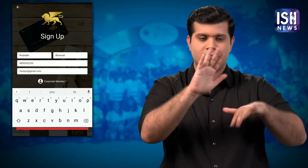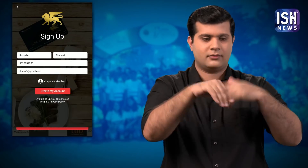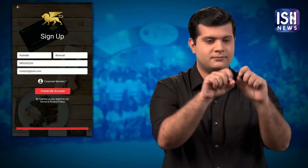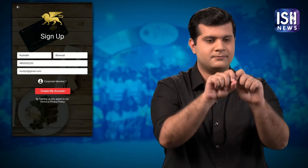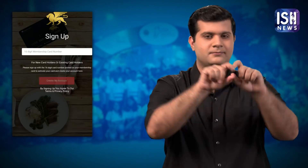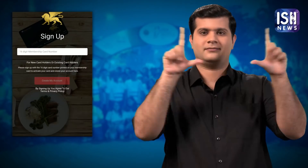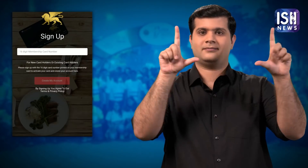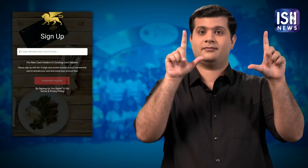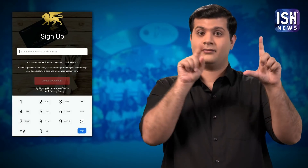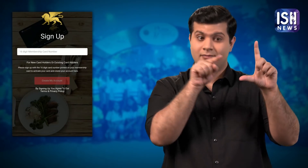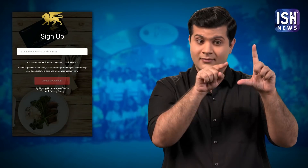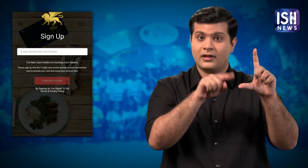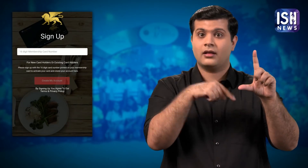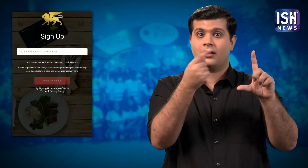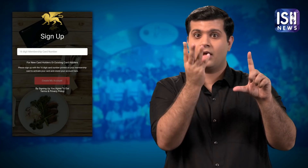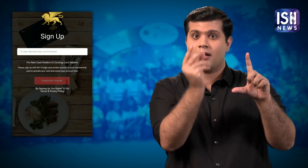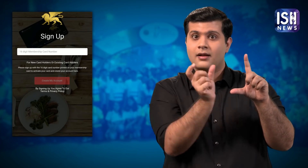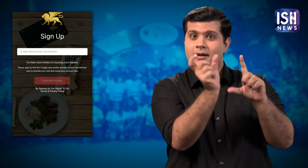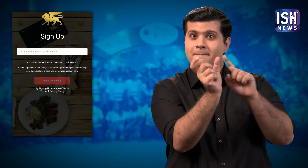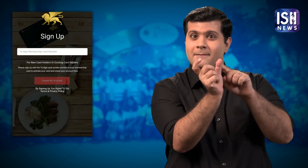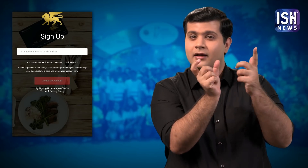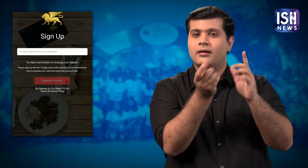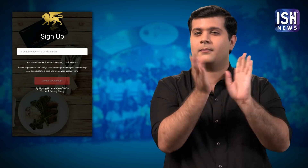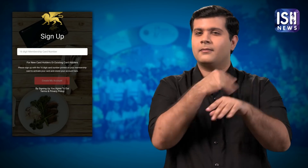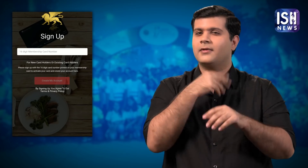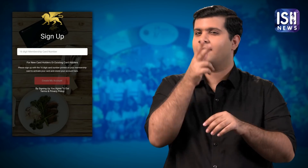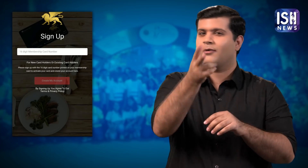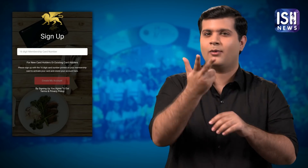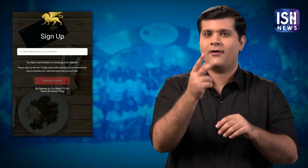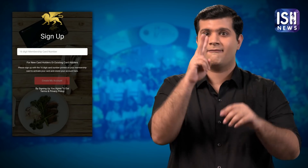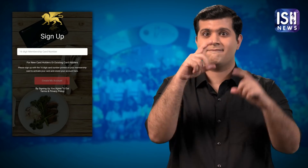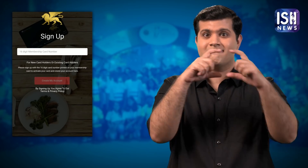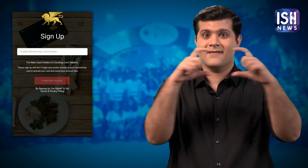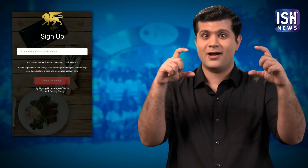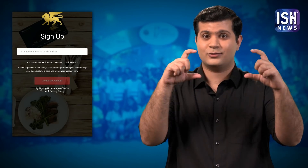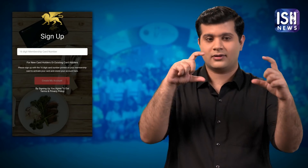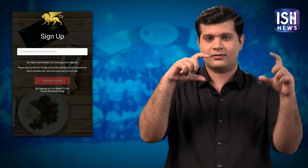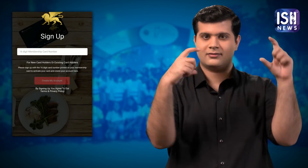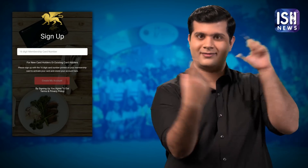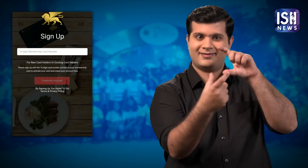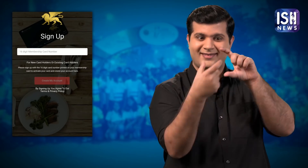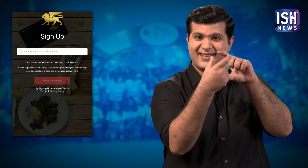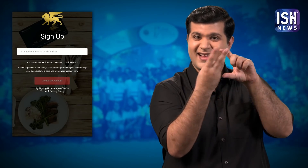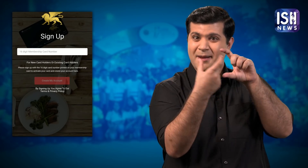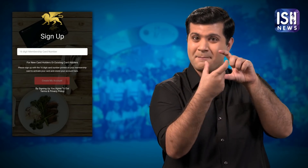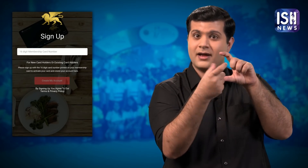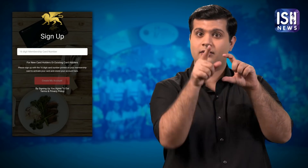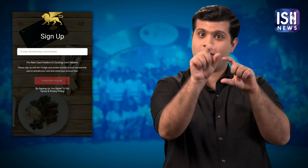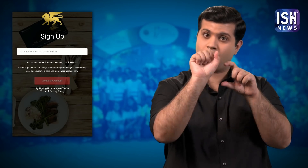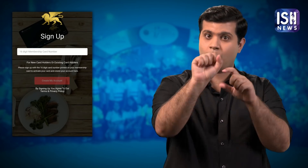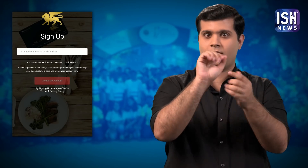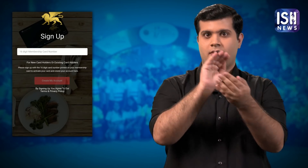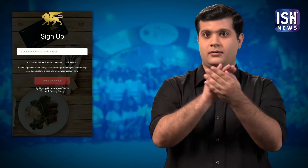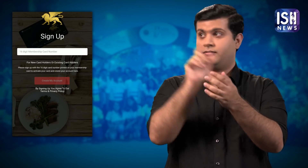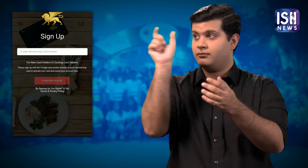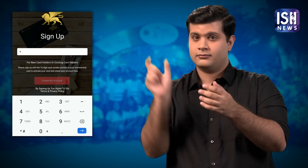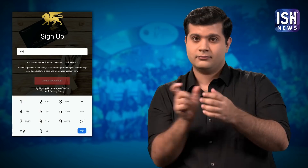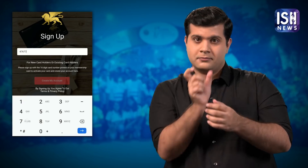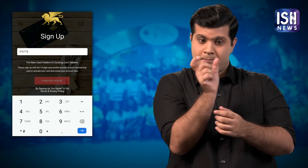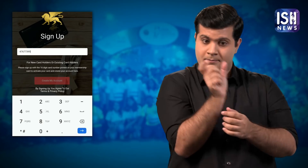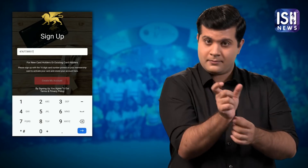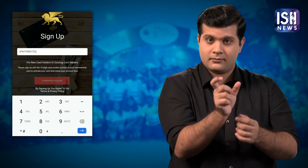Then put in the voucher code that I had mentioned earlier.